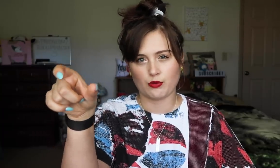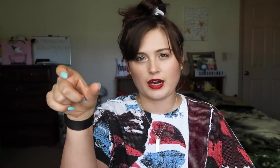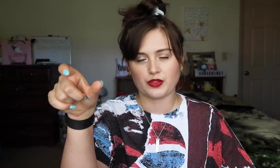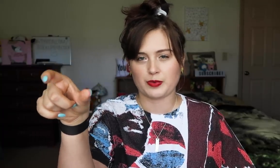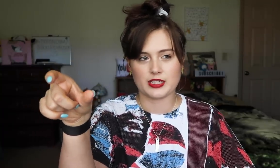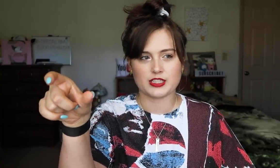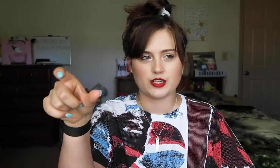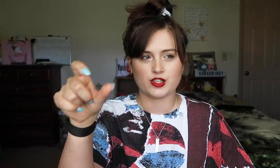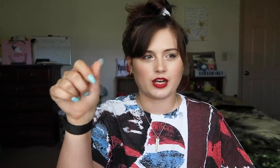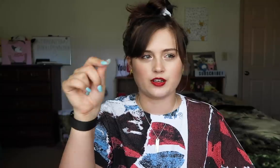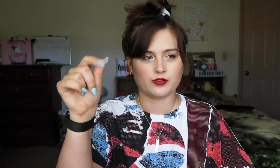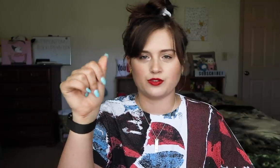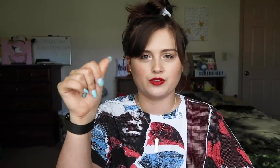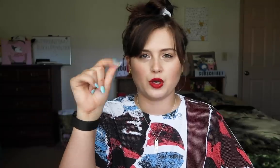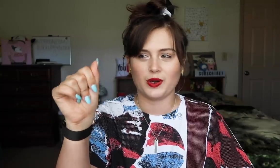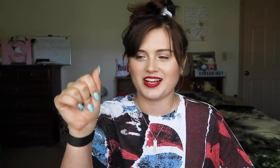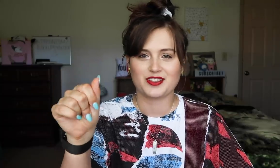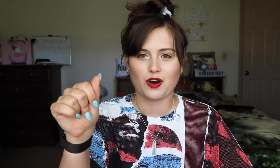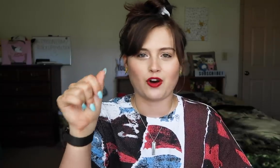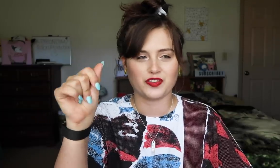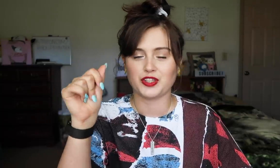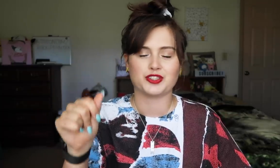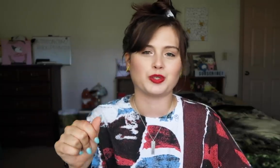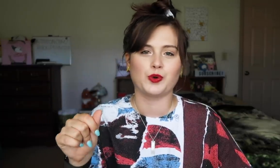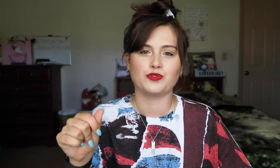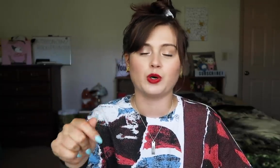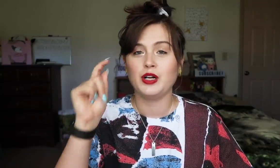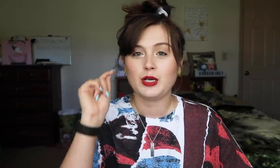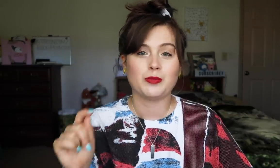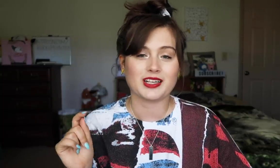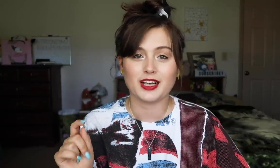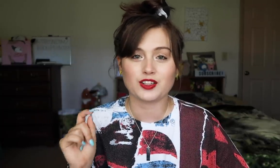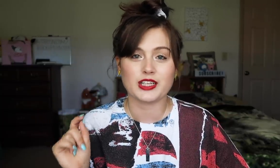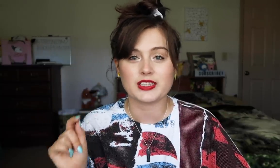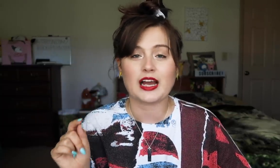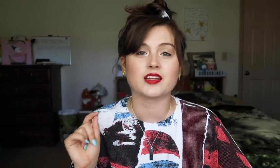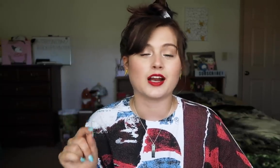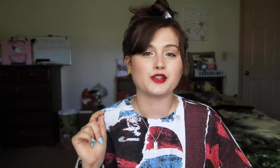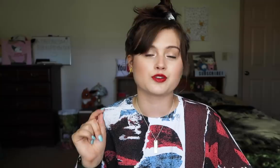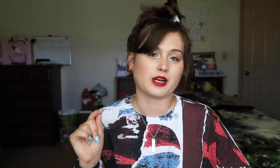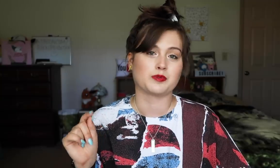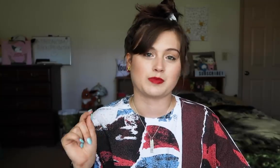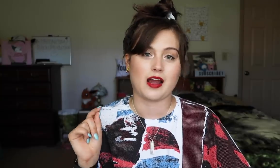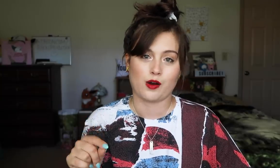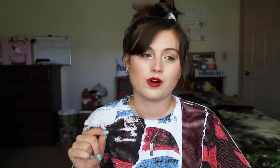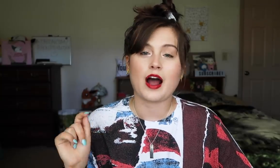They write out the pronunciation. I don't know what that's called if there's a certain word for it. But I take a look at that and that usually helps me out.